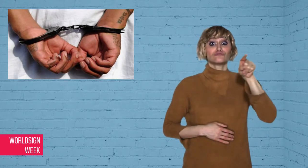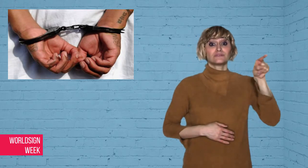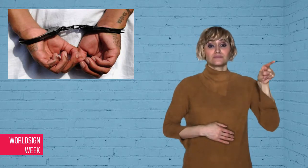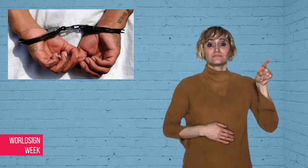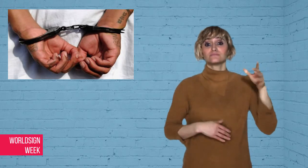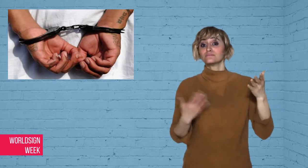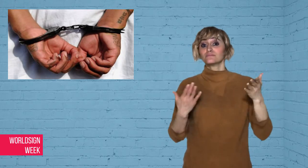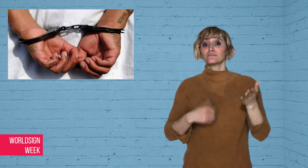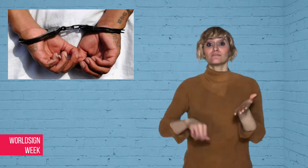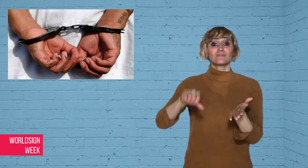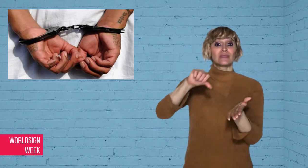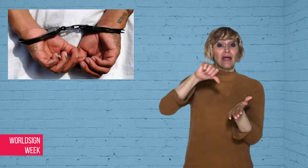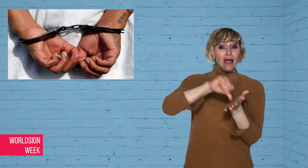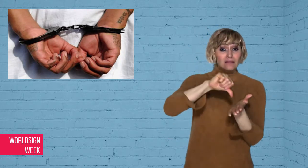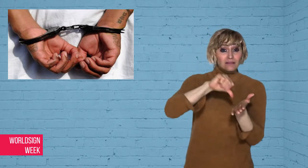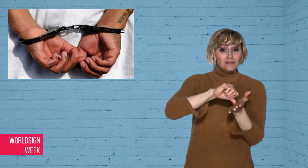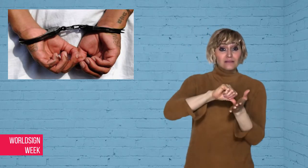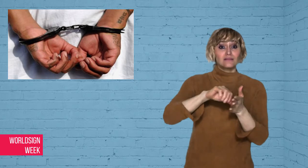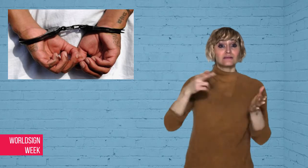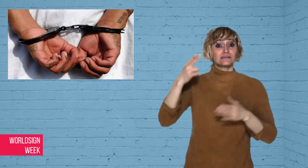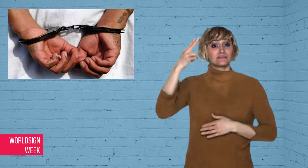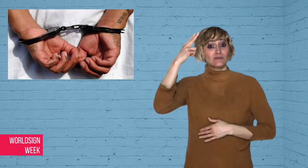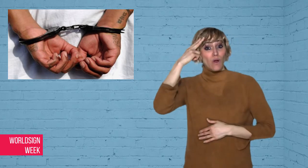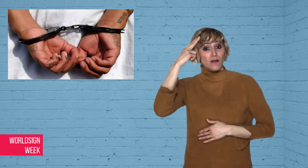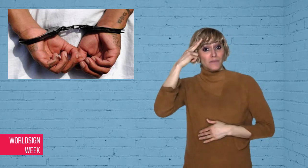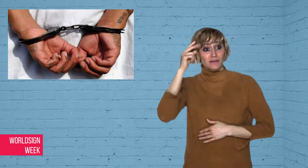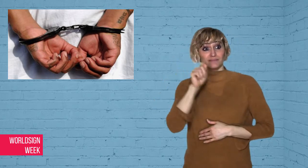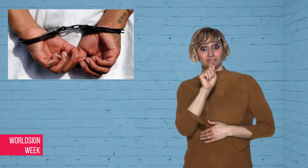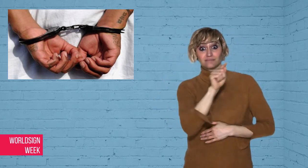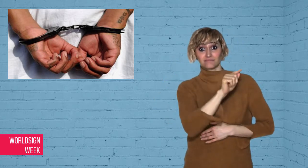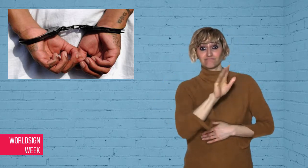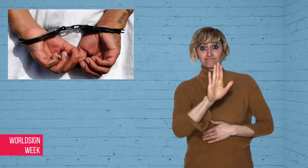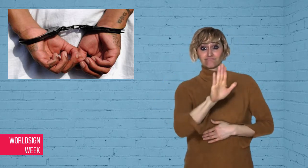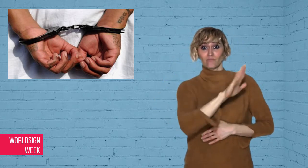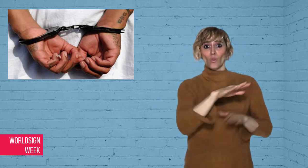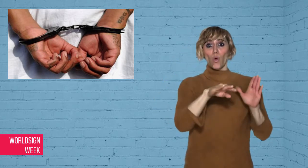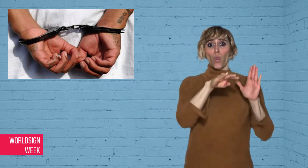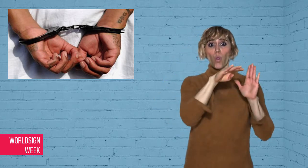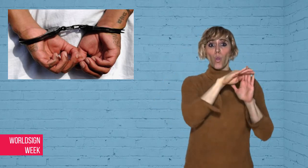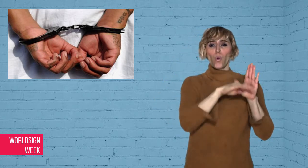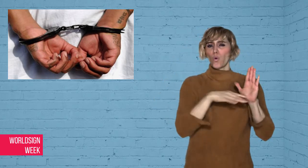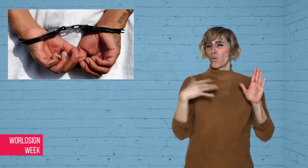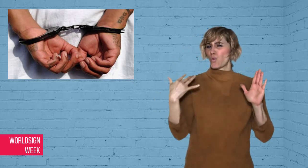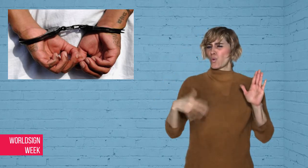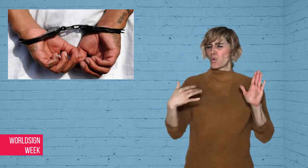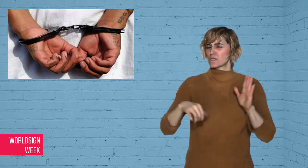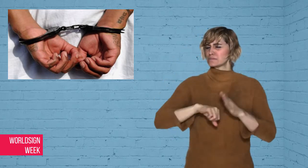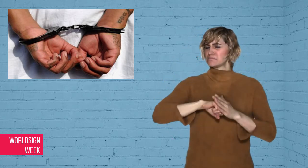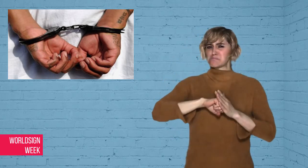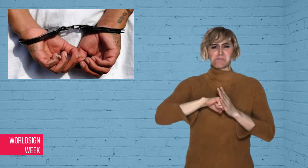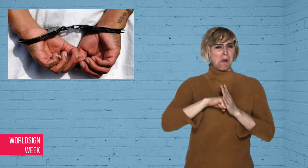they demand execution or castration